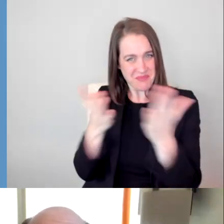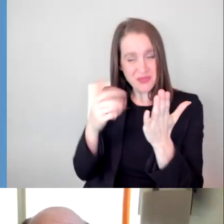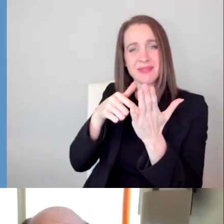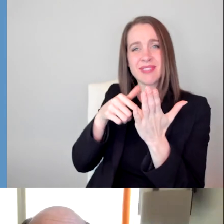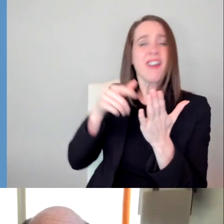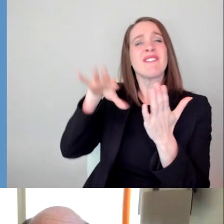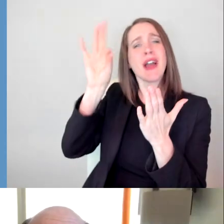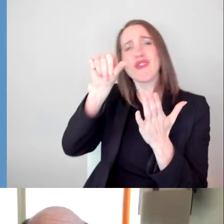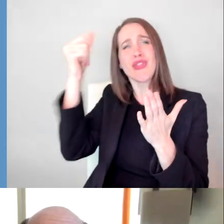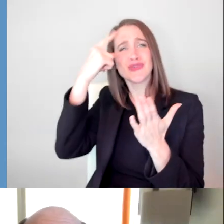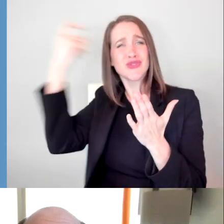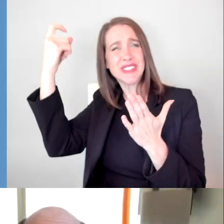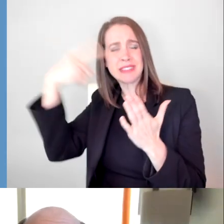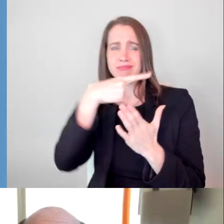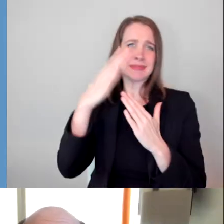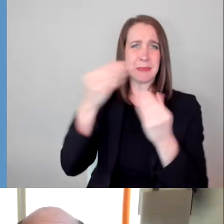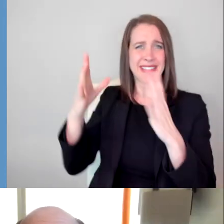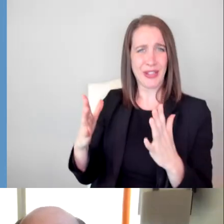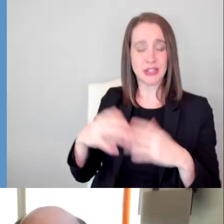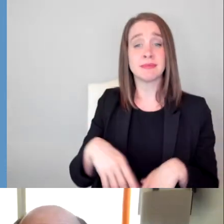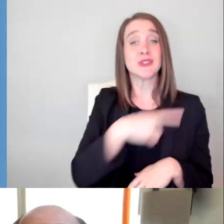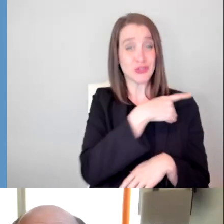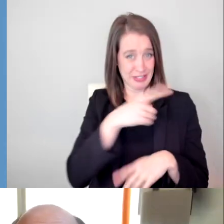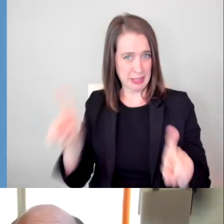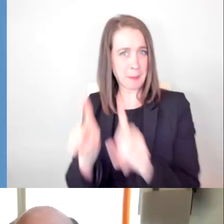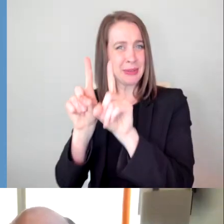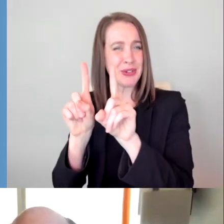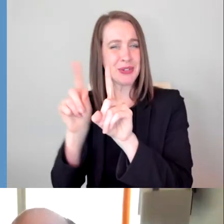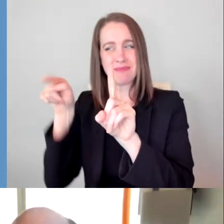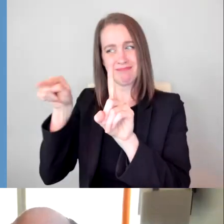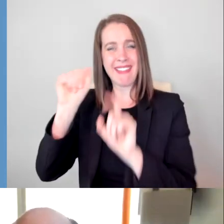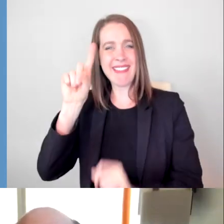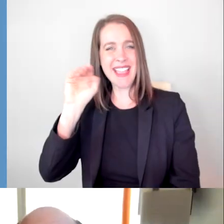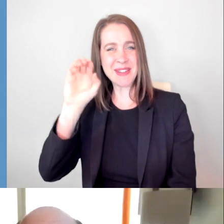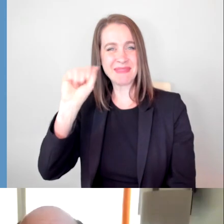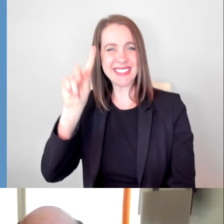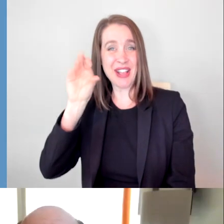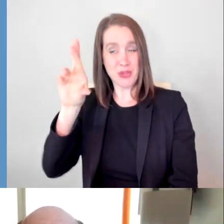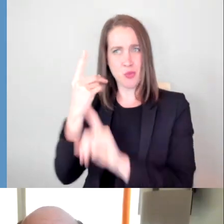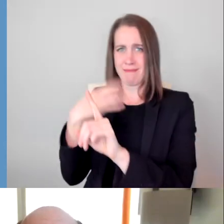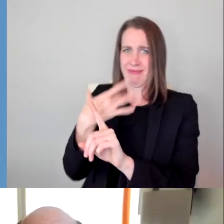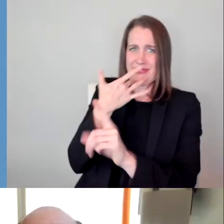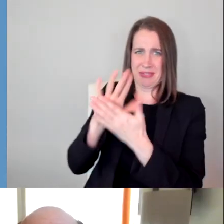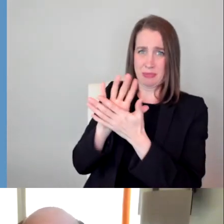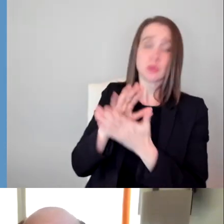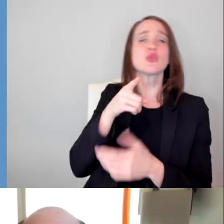She appeared alongside Adam Sandler, in the movie, one of my favorites, You Don't Mess with the Zohan.